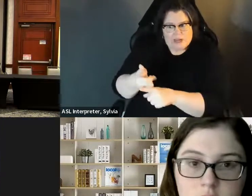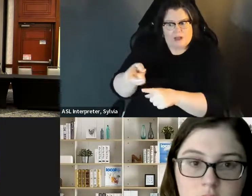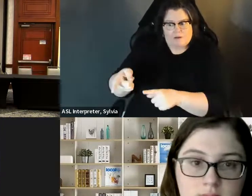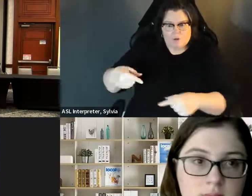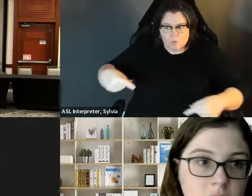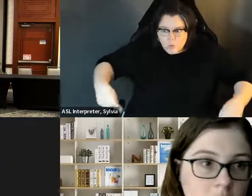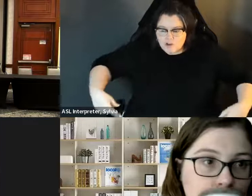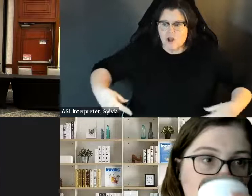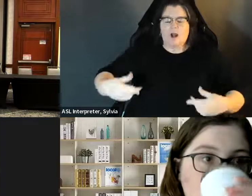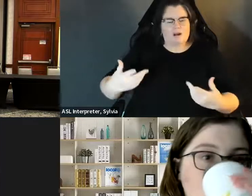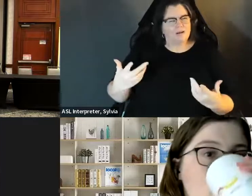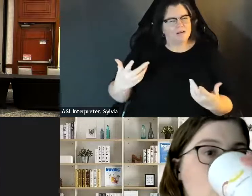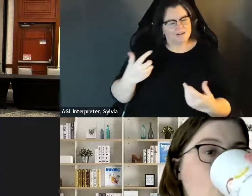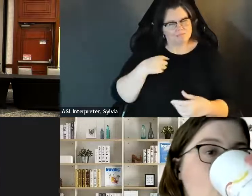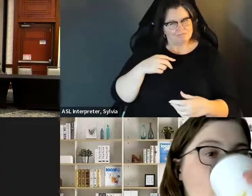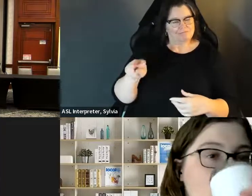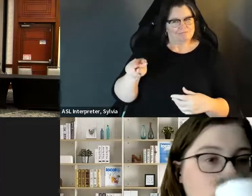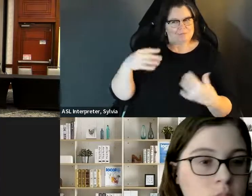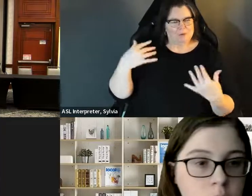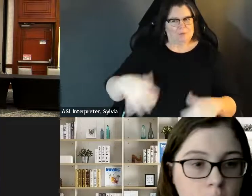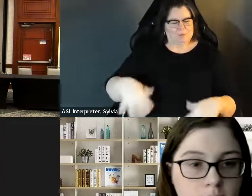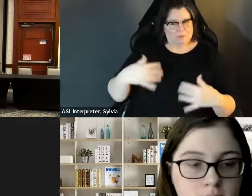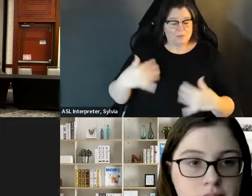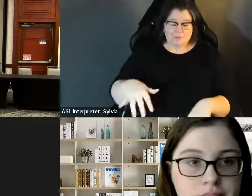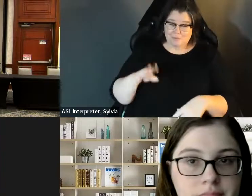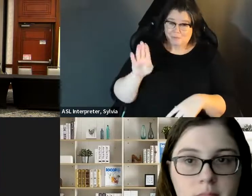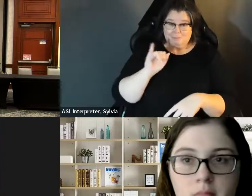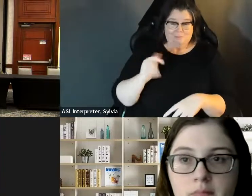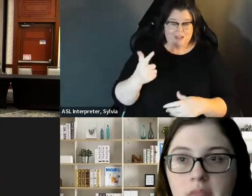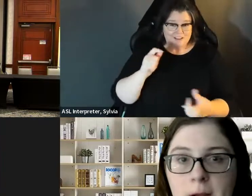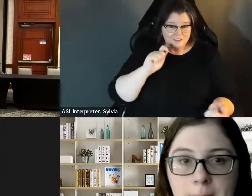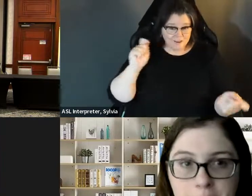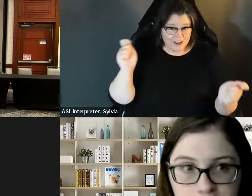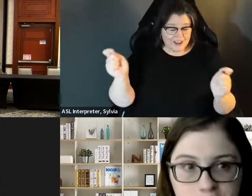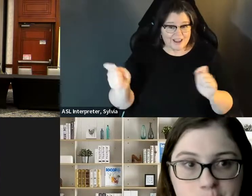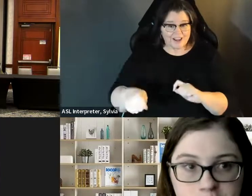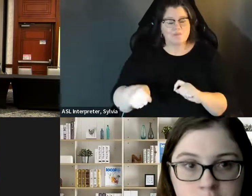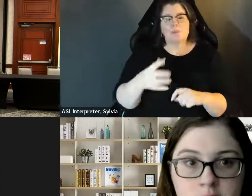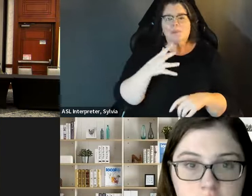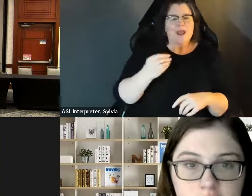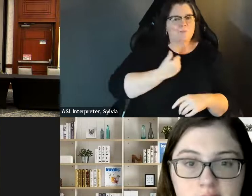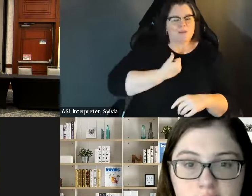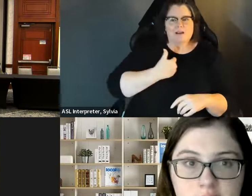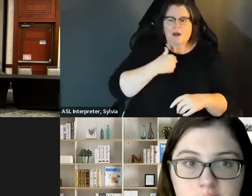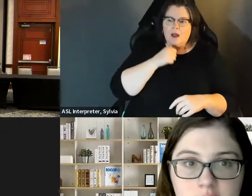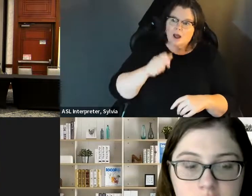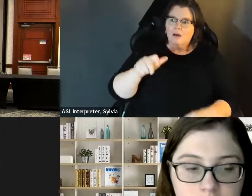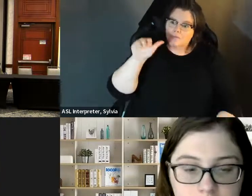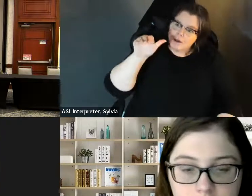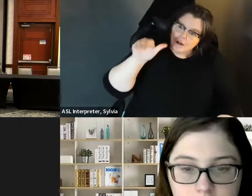guess we should put a ramp out . I guess we should be able Oh, I guess you should put a ramp out. I guess we should be able to make it where the City Council person can actually come into our business. to make it where this city council person can actually